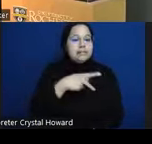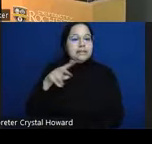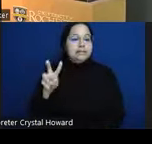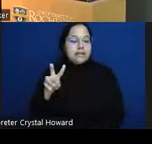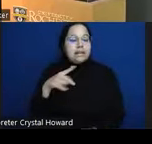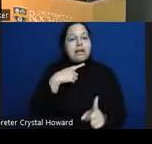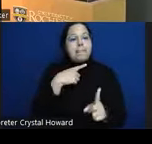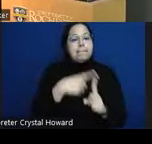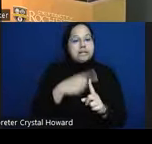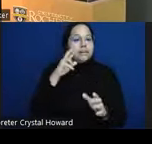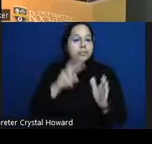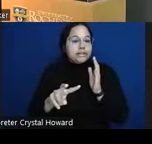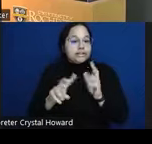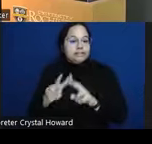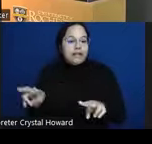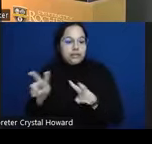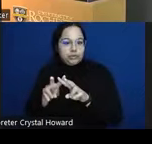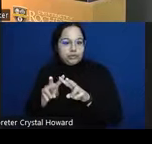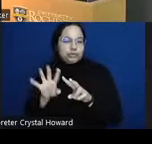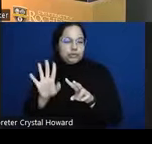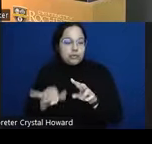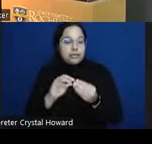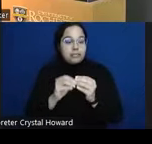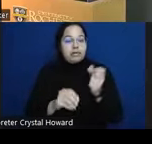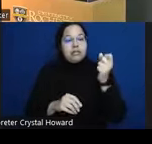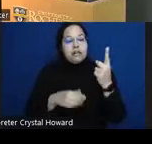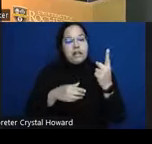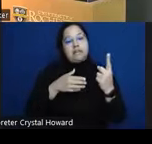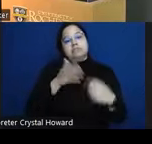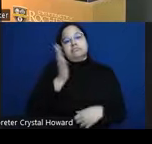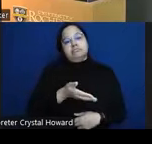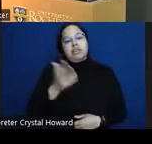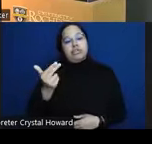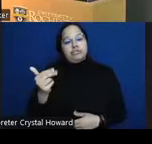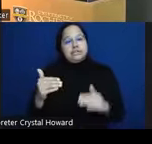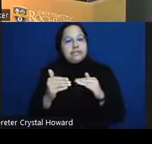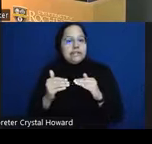just counting it's 11 over 13 in this case which gives us a ppv of 185 which for suicide would be